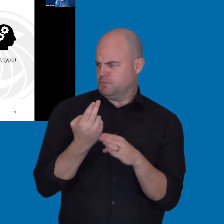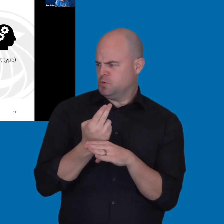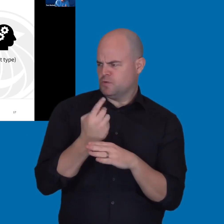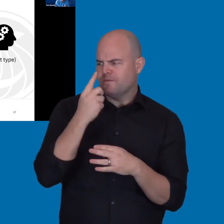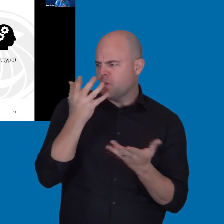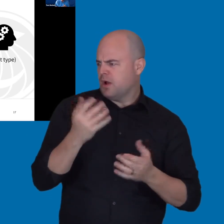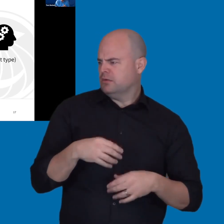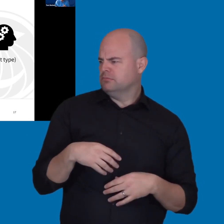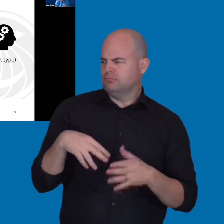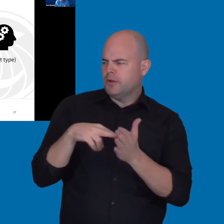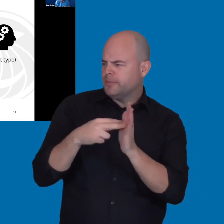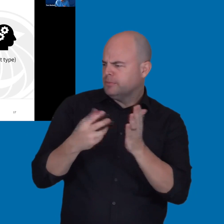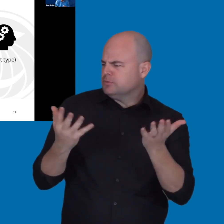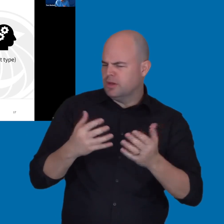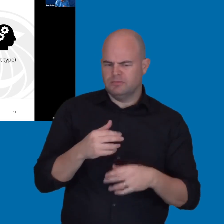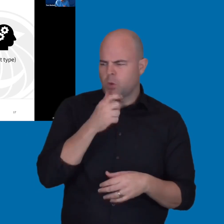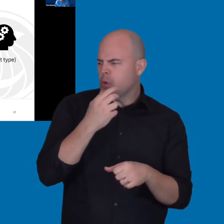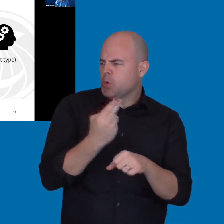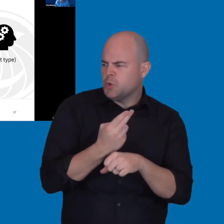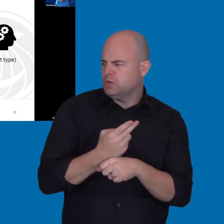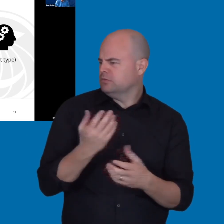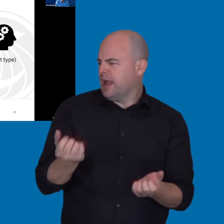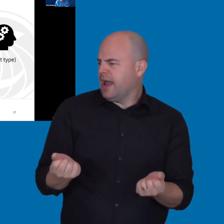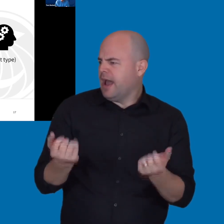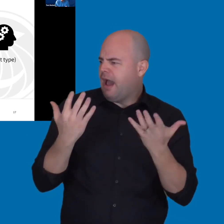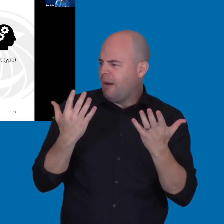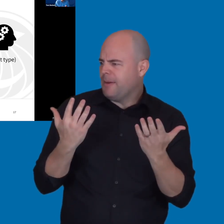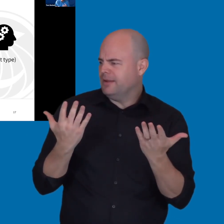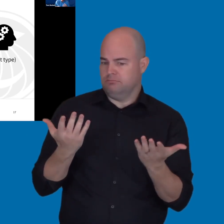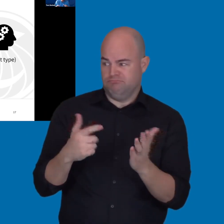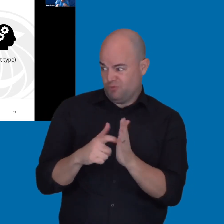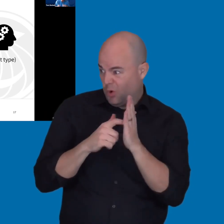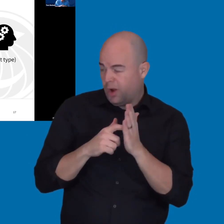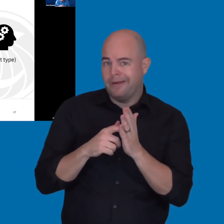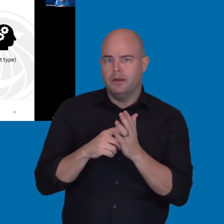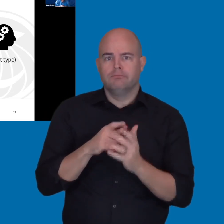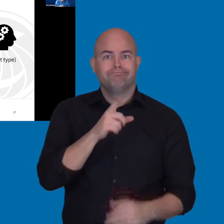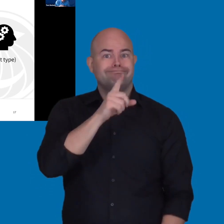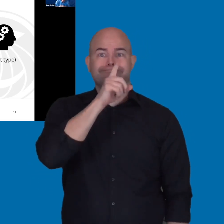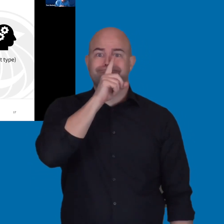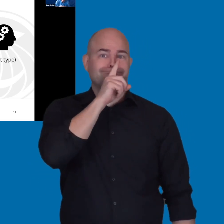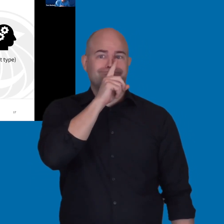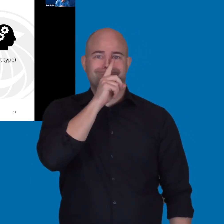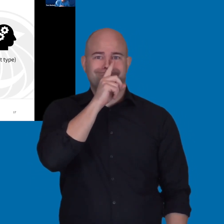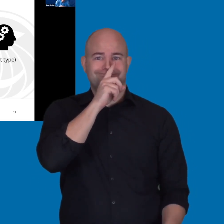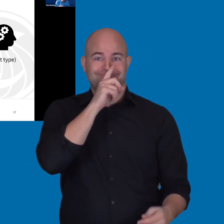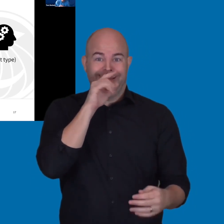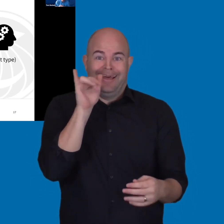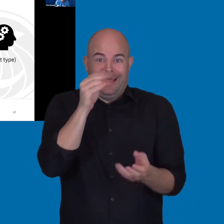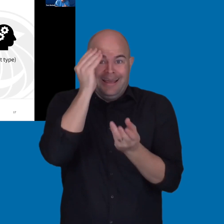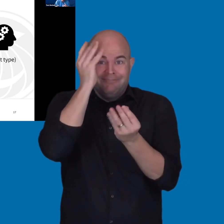Who are the users? How many? Is it required? So, that information is really critical if you're going